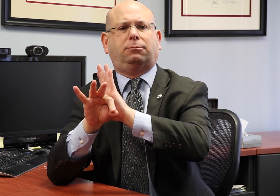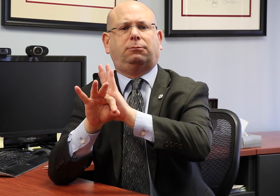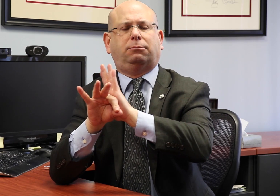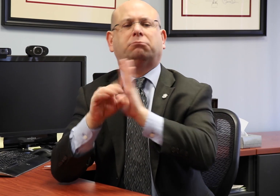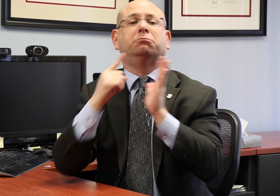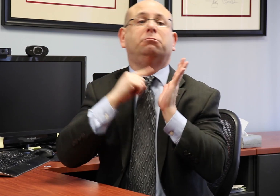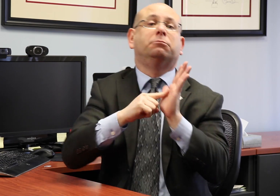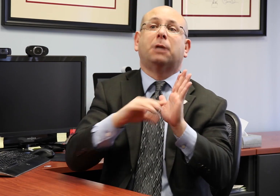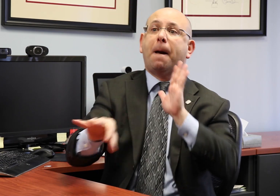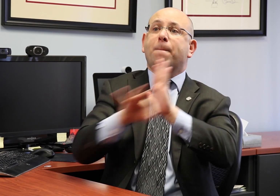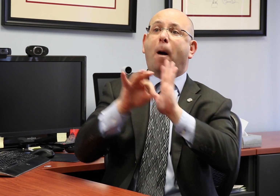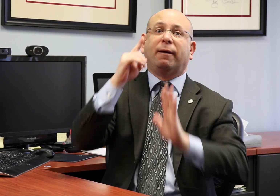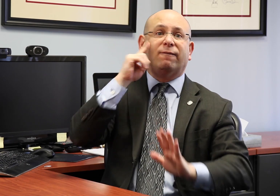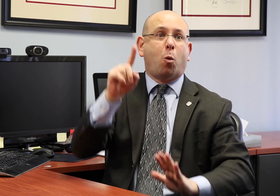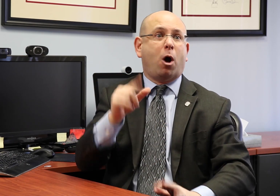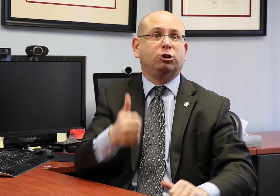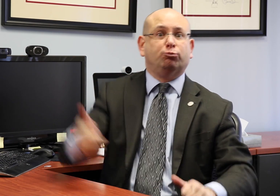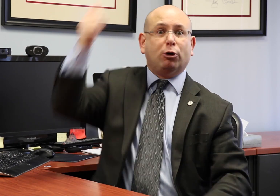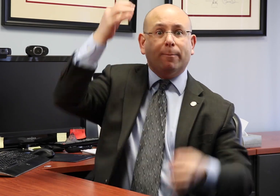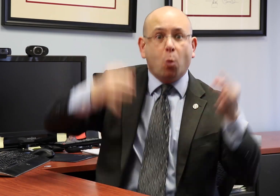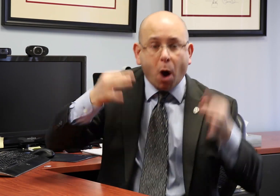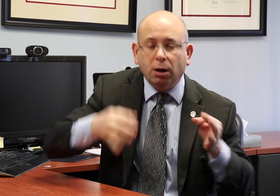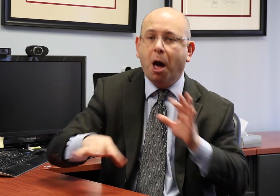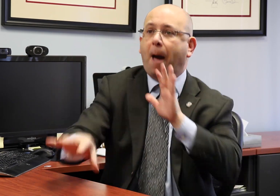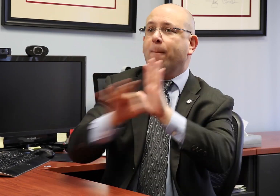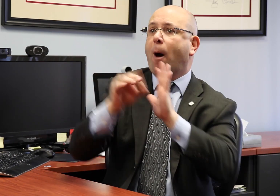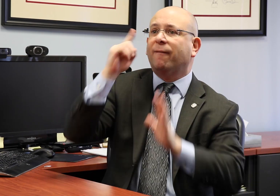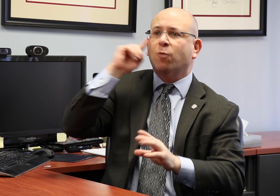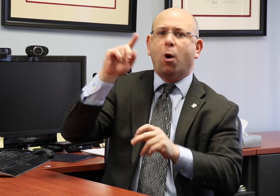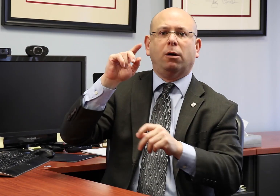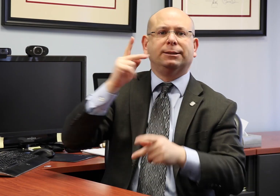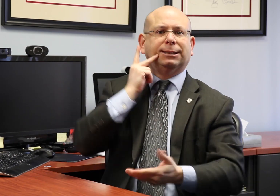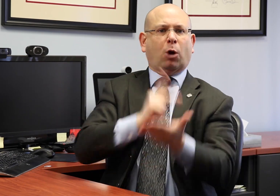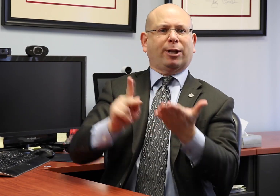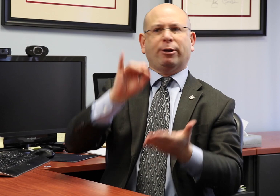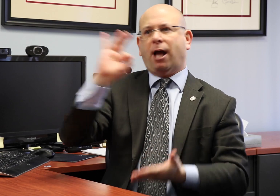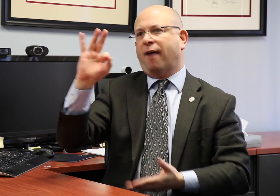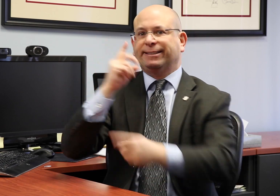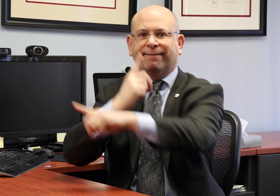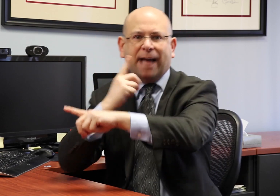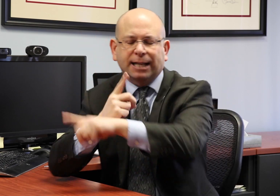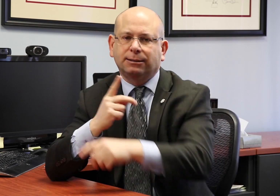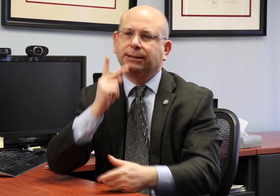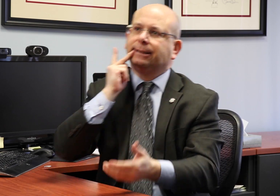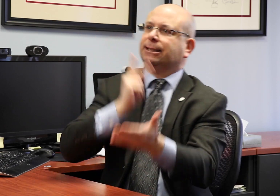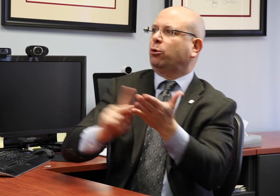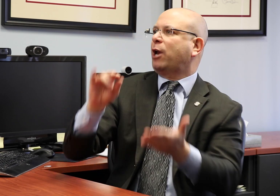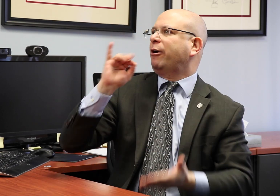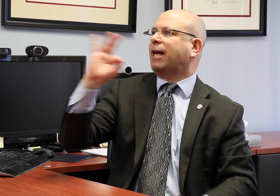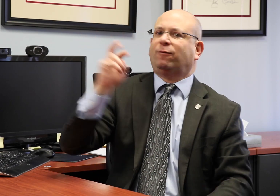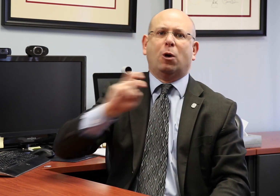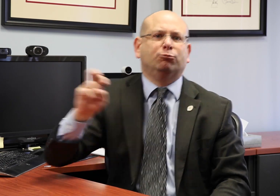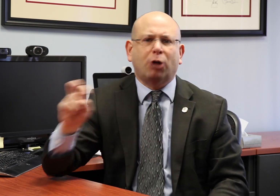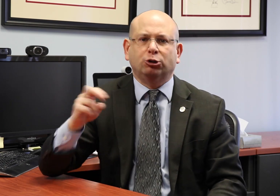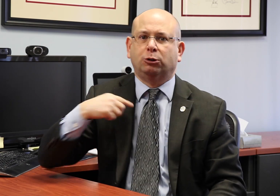to government positions such as a Justice of the U.S. Supreme Court, the Secretary of Defense, or the Secretary of Transportation.